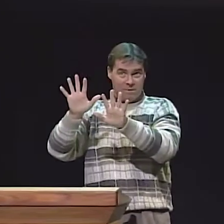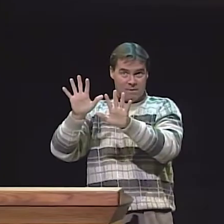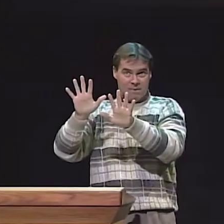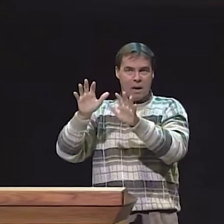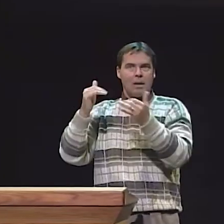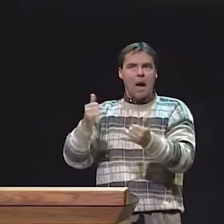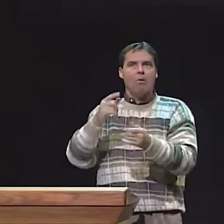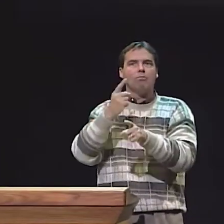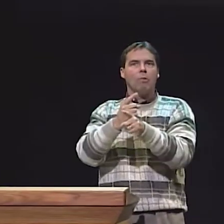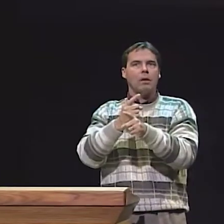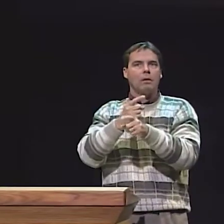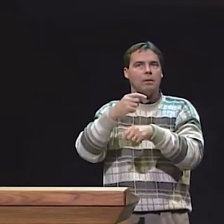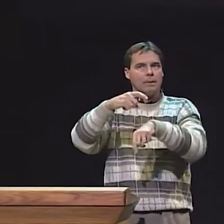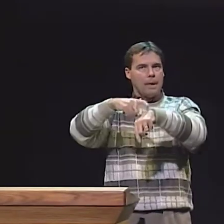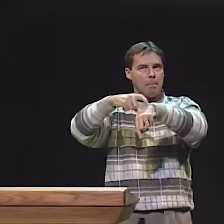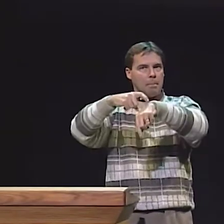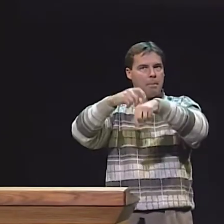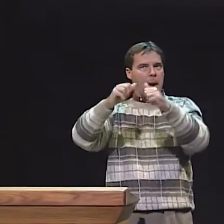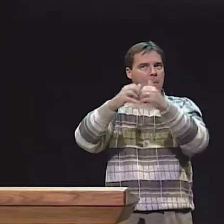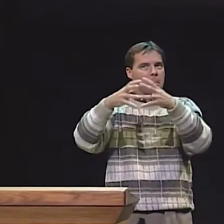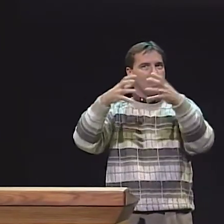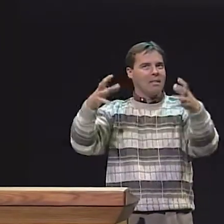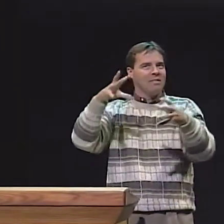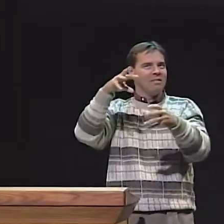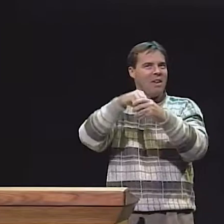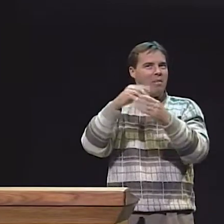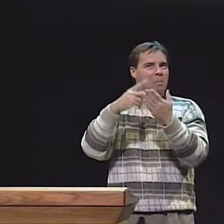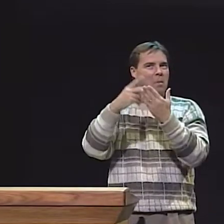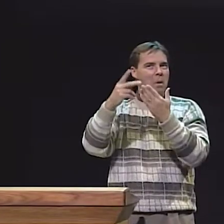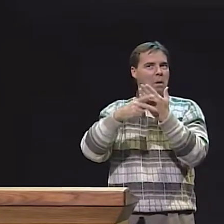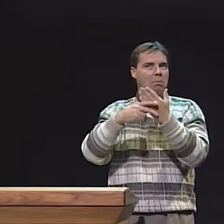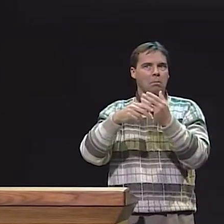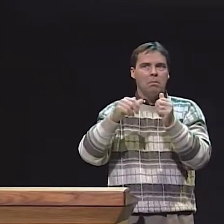WE CAN DISCUSS THE TECHNIQUES AND WHAT THIS LOOKS LIKE AND PROVIDE THE SUPPORT SYSTEMS FOR THAT.